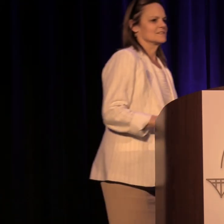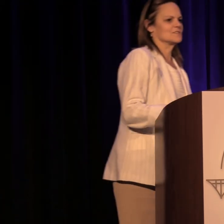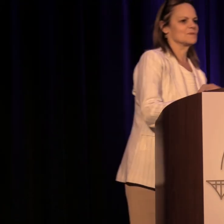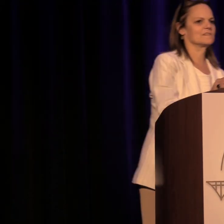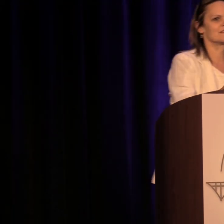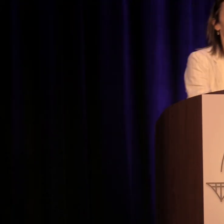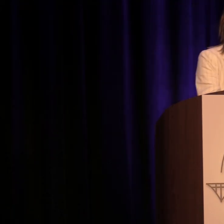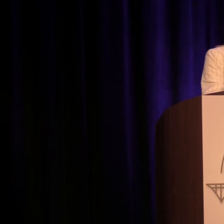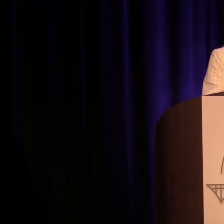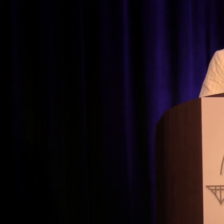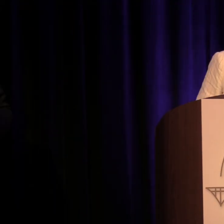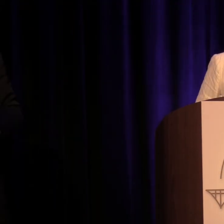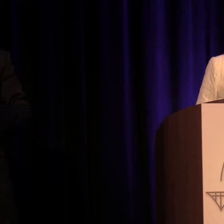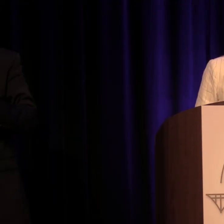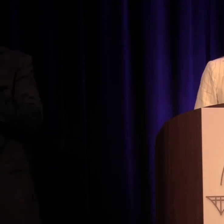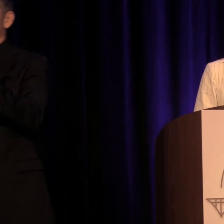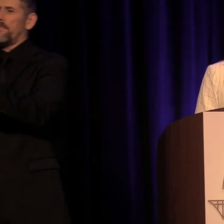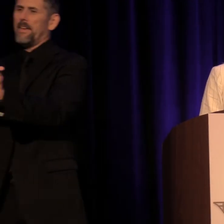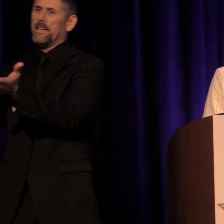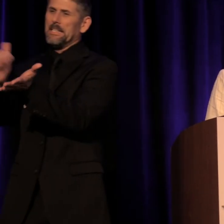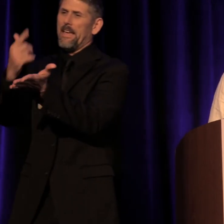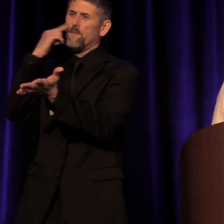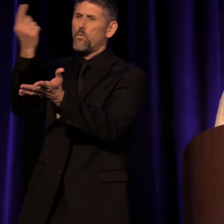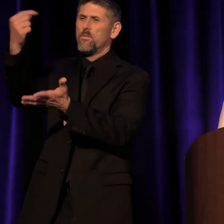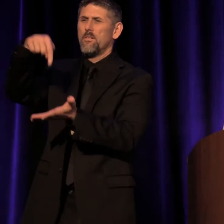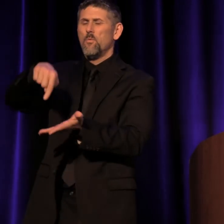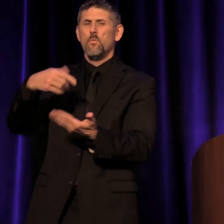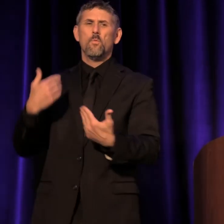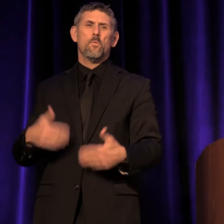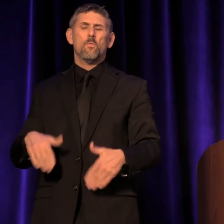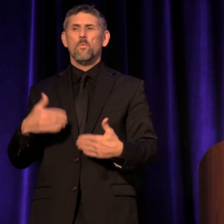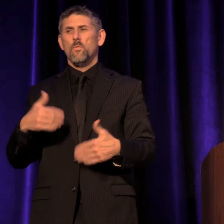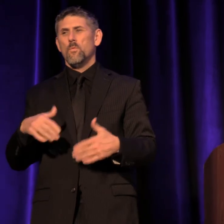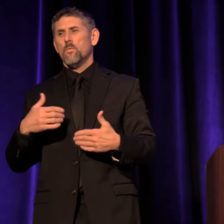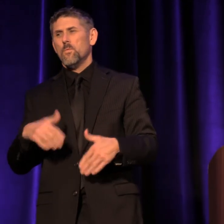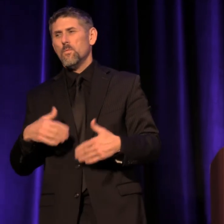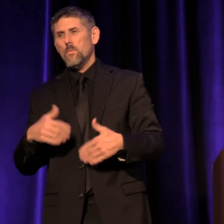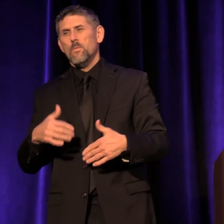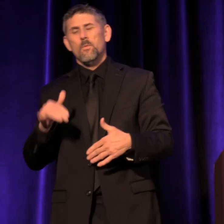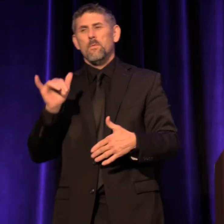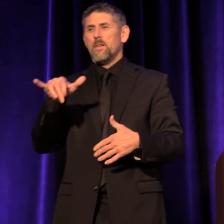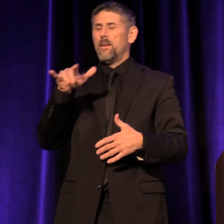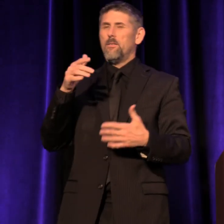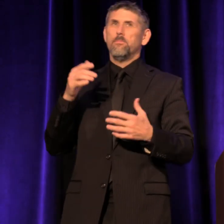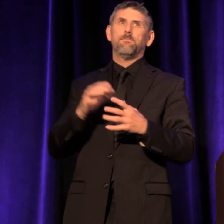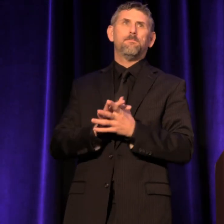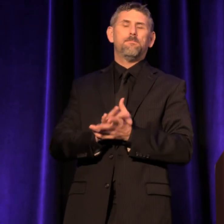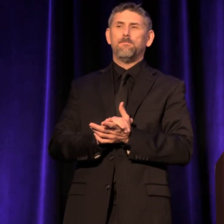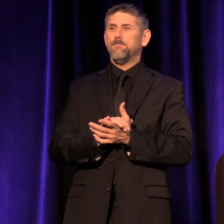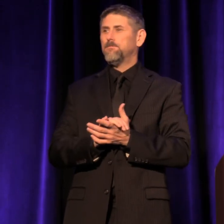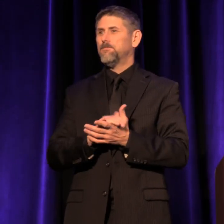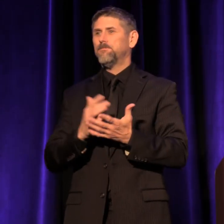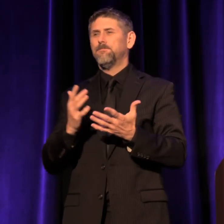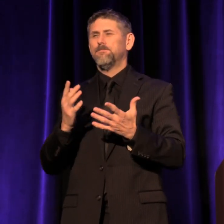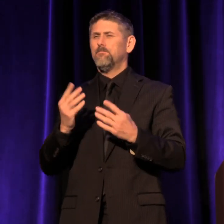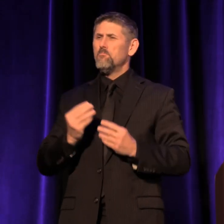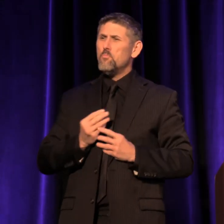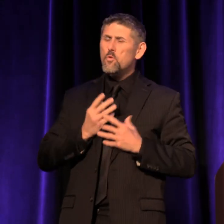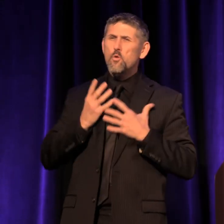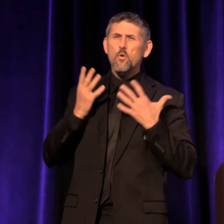Just want to thank Lidia again for being here with us; that was really just moving, enlightening.